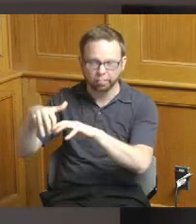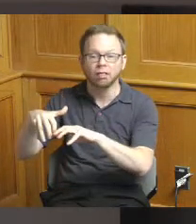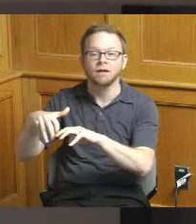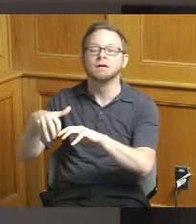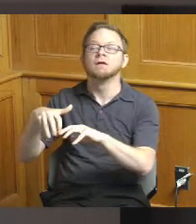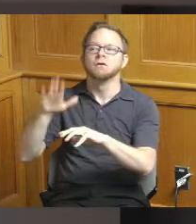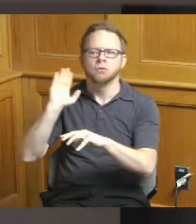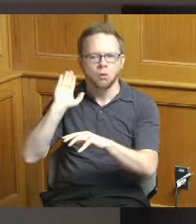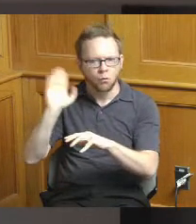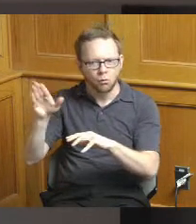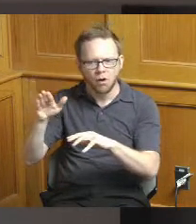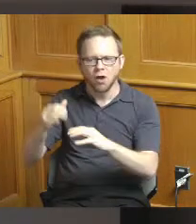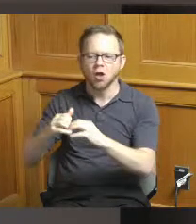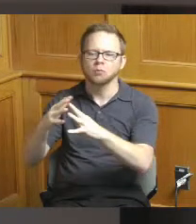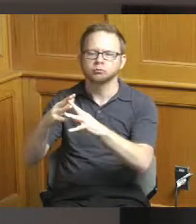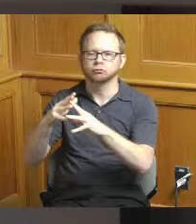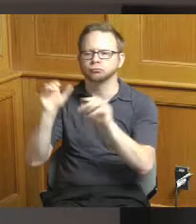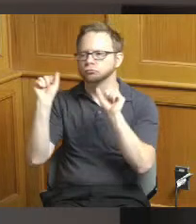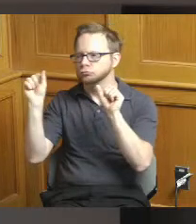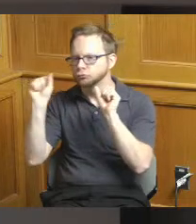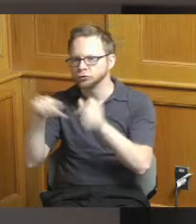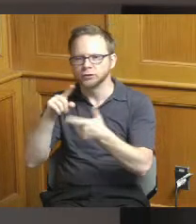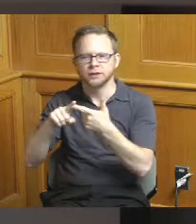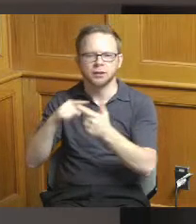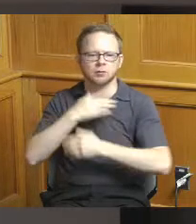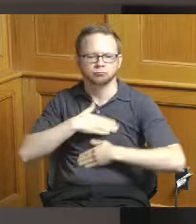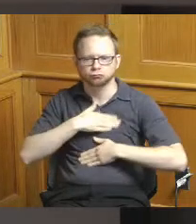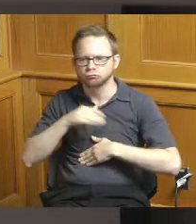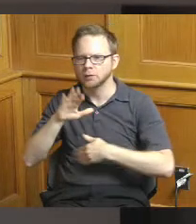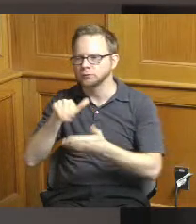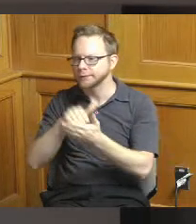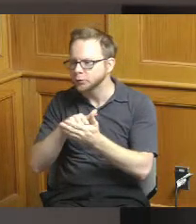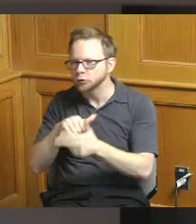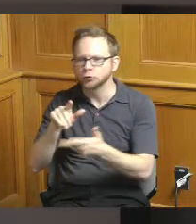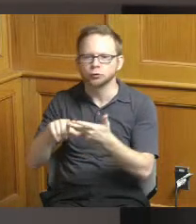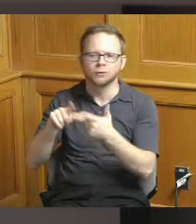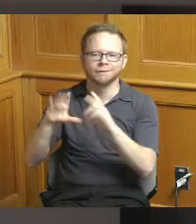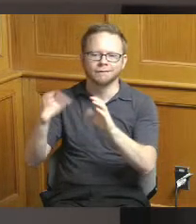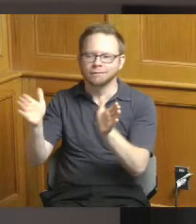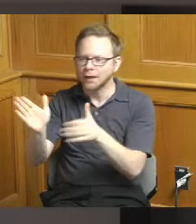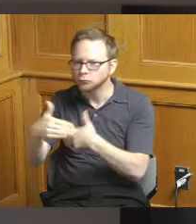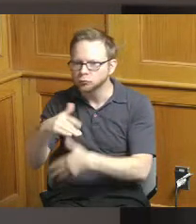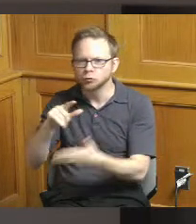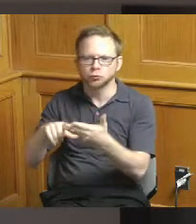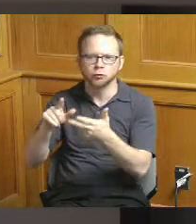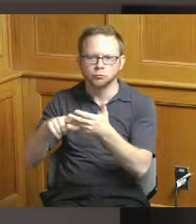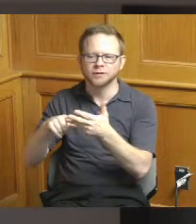township offices rec center pre-k classrooms and a public plaza as well as 180 new apartments